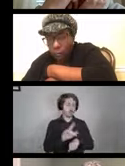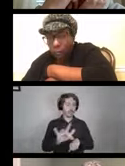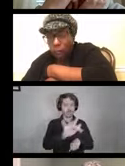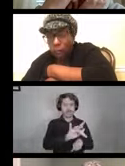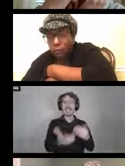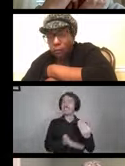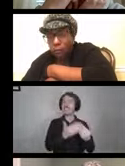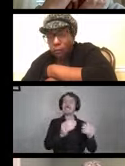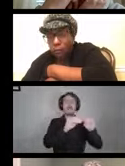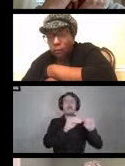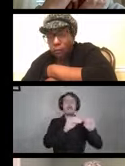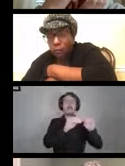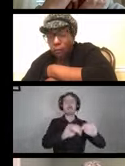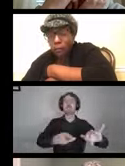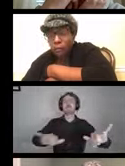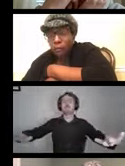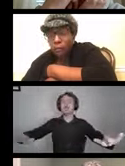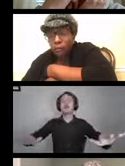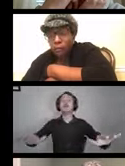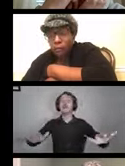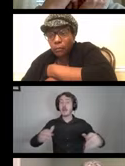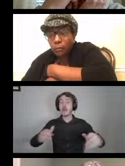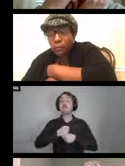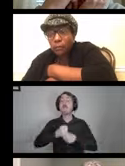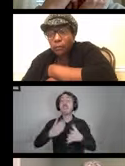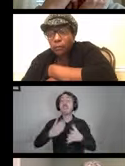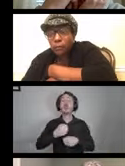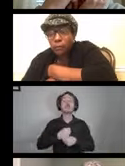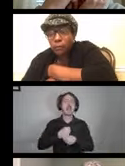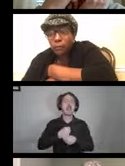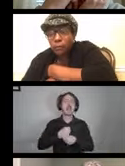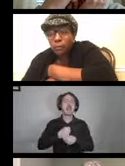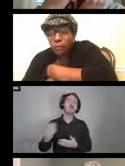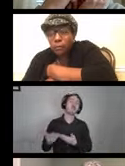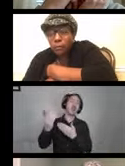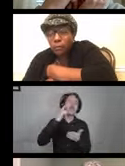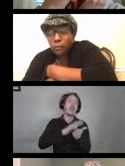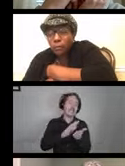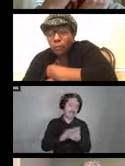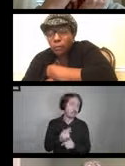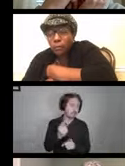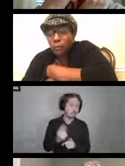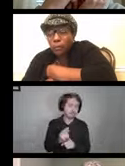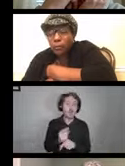Device manufacturers make recommendations for the proper care and cleaning of devices used in home care.